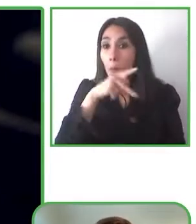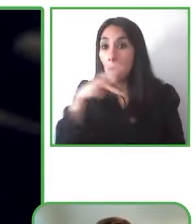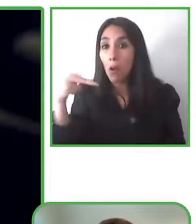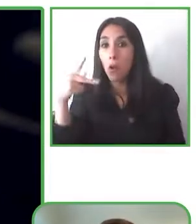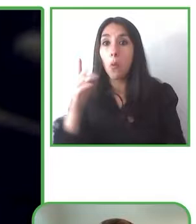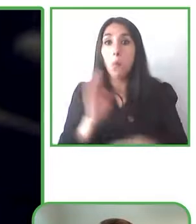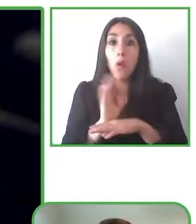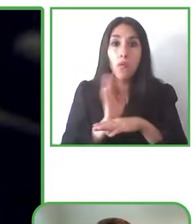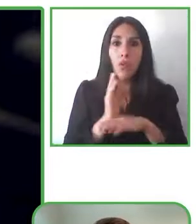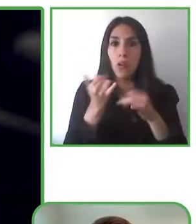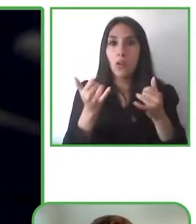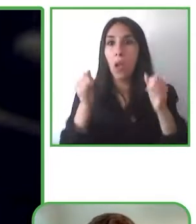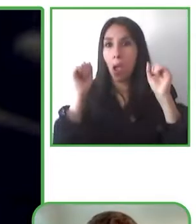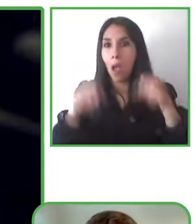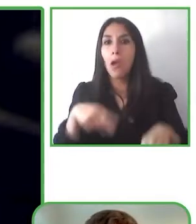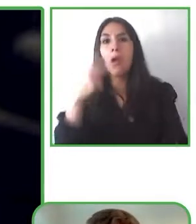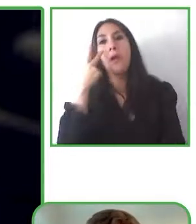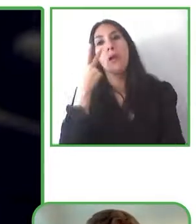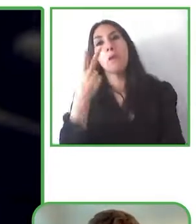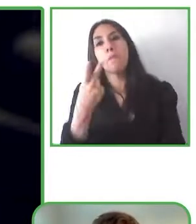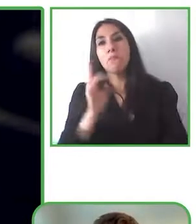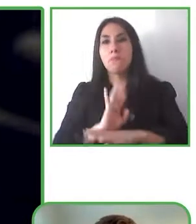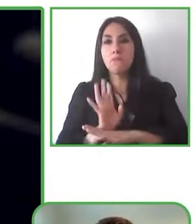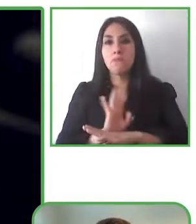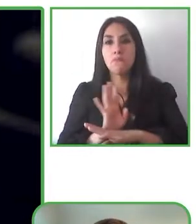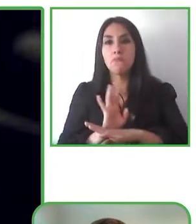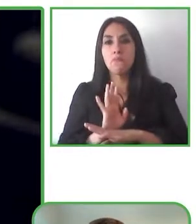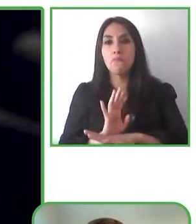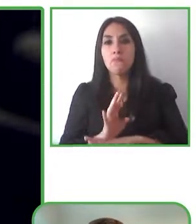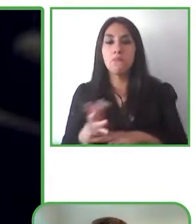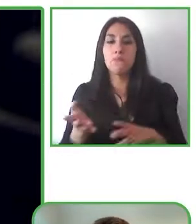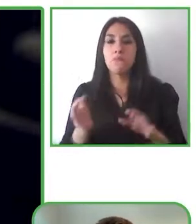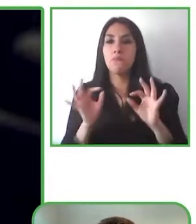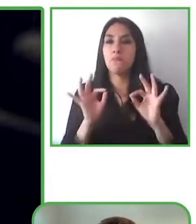So, the whole idea is that people can consume and watch movies and tv shows on the same